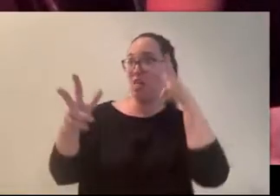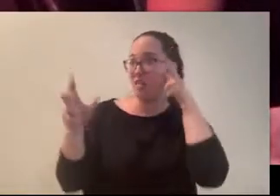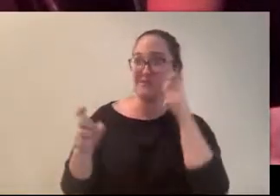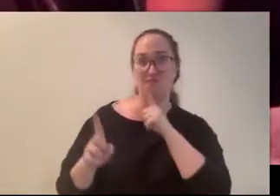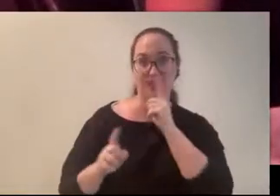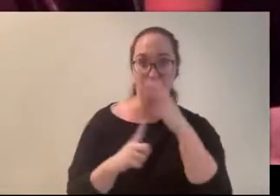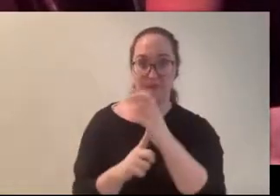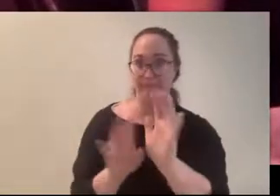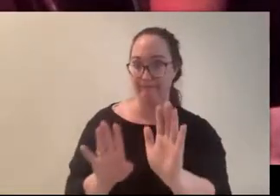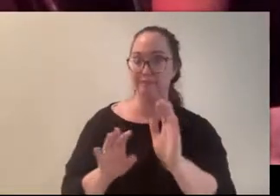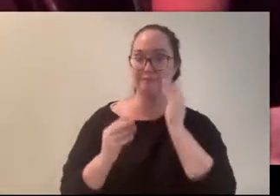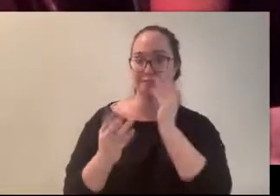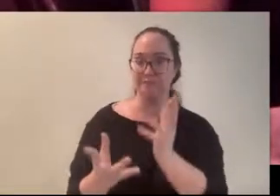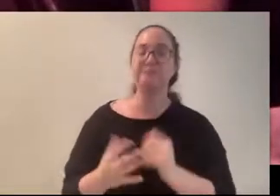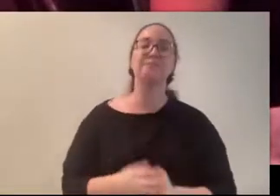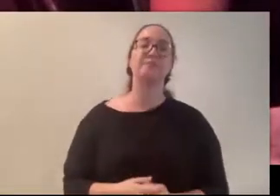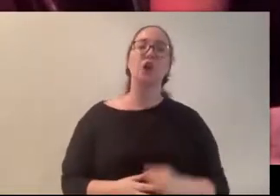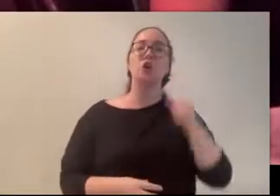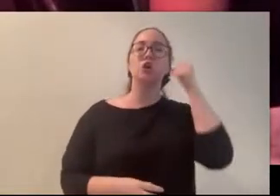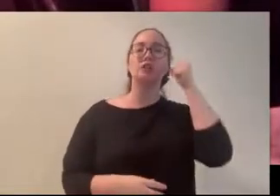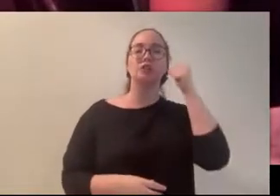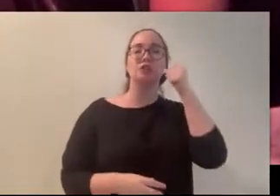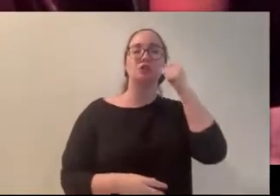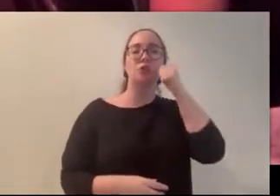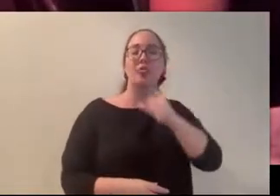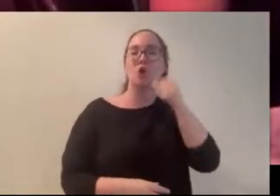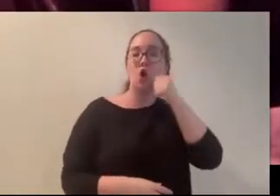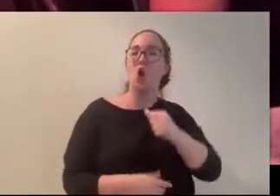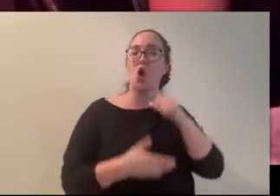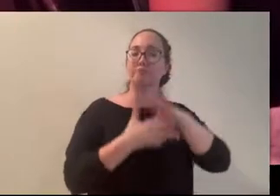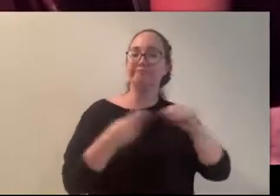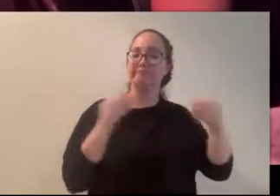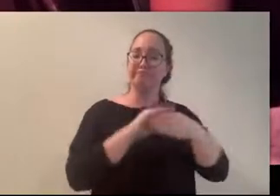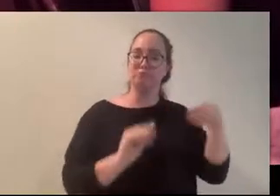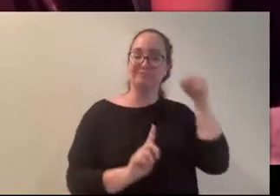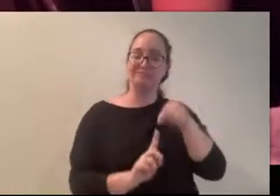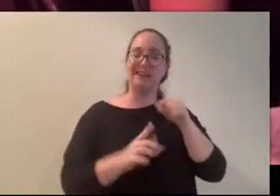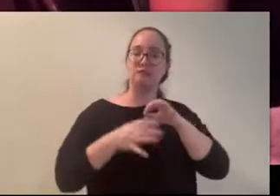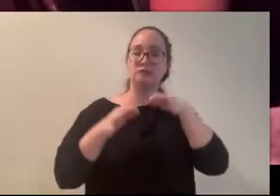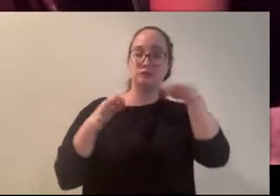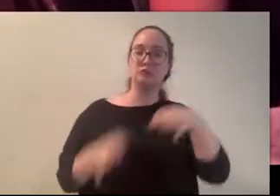um was the girl describe this smell so it sh the creature may or may not appear but it was